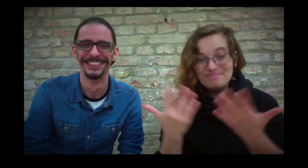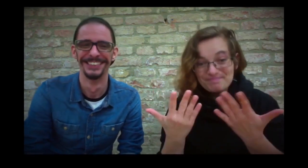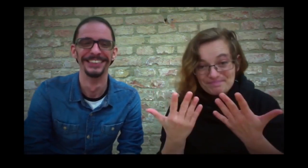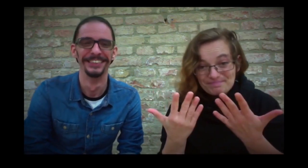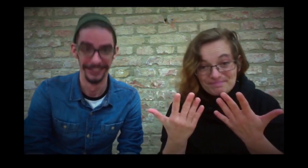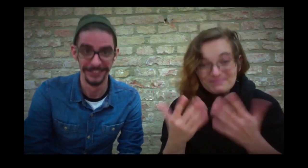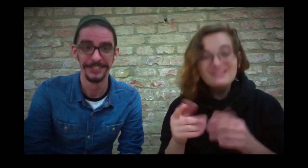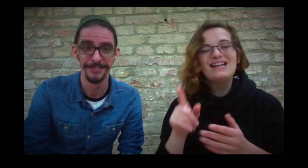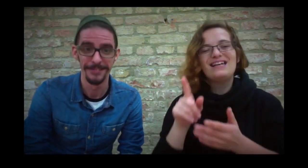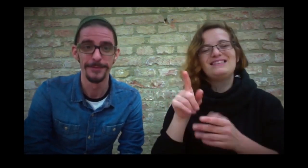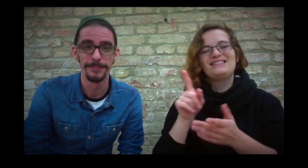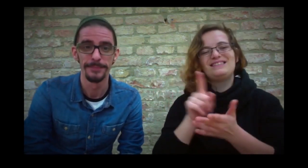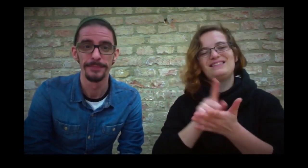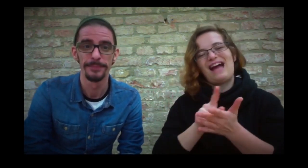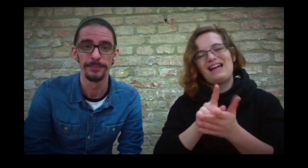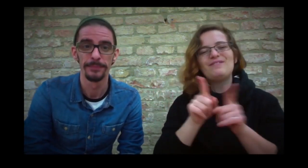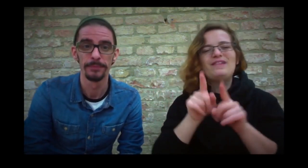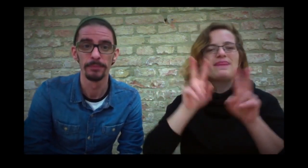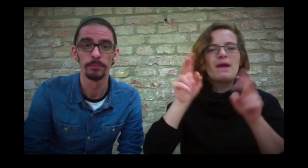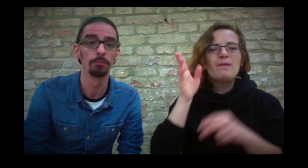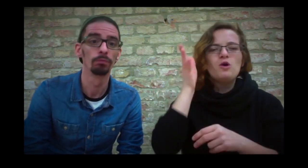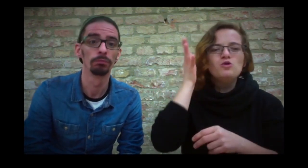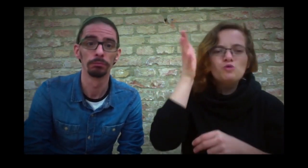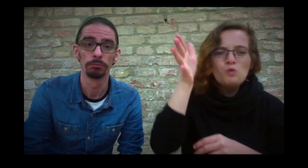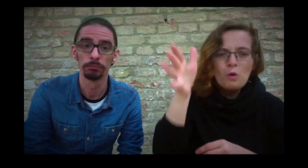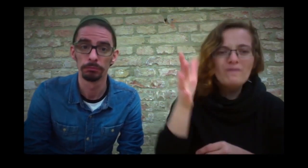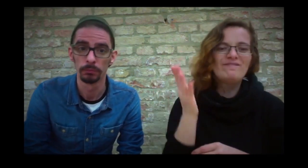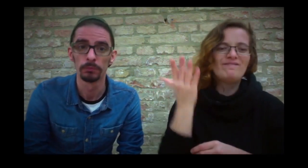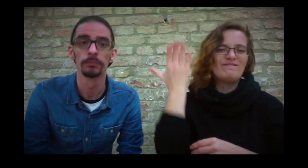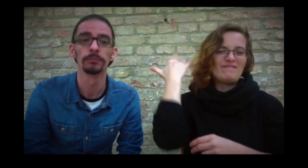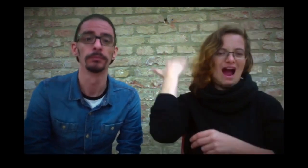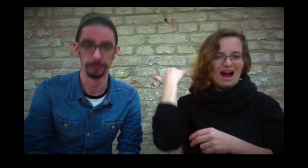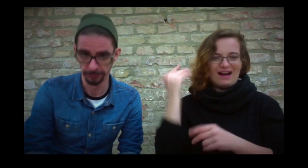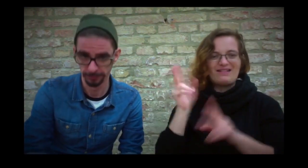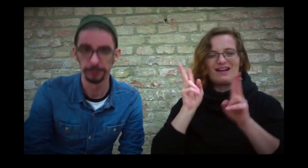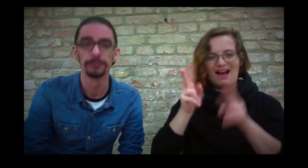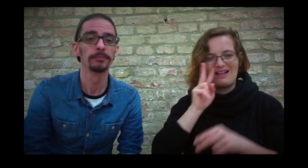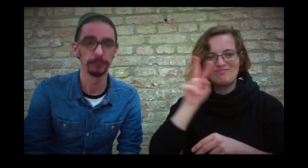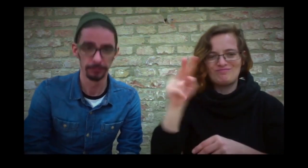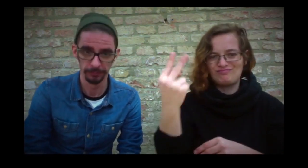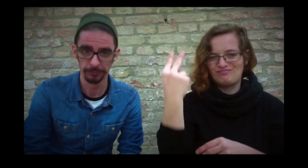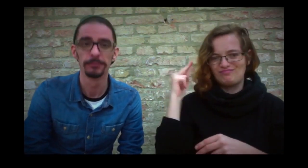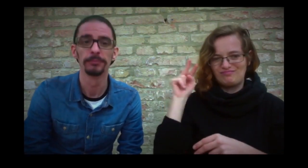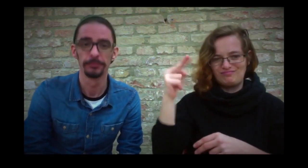The third skill is take a look into the future or into the past.